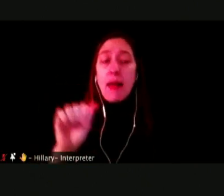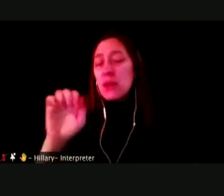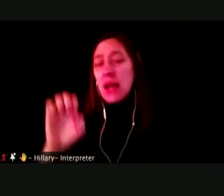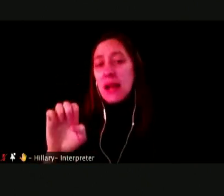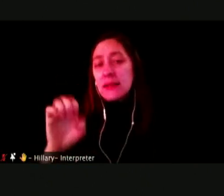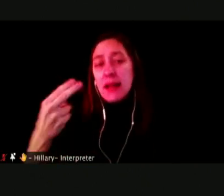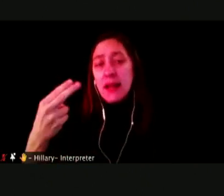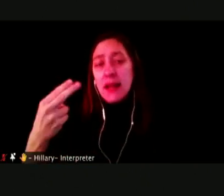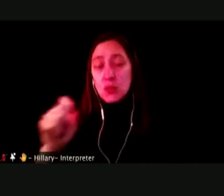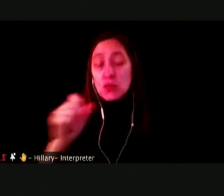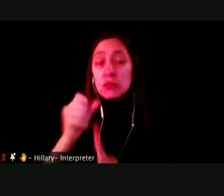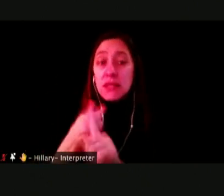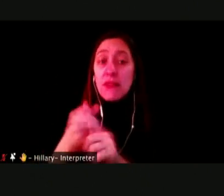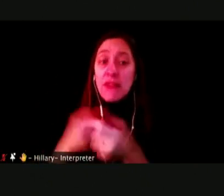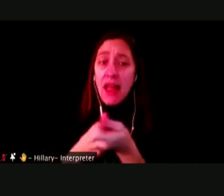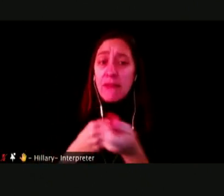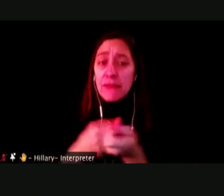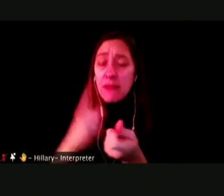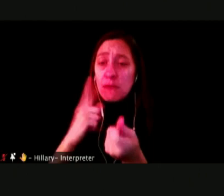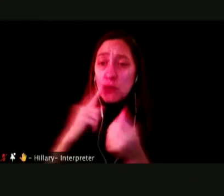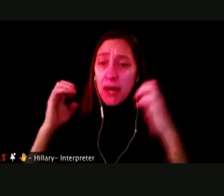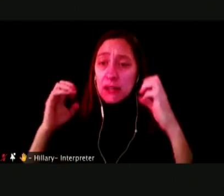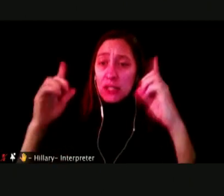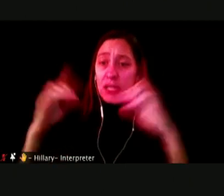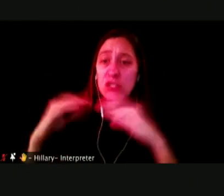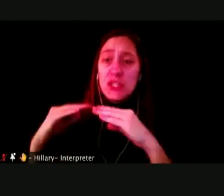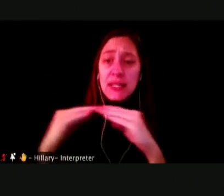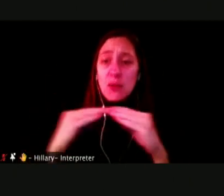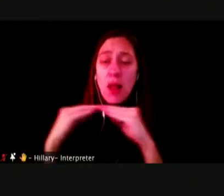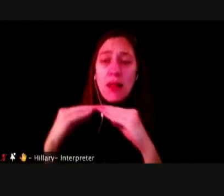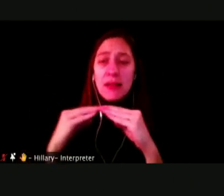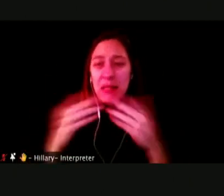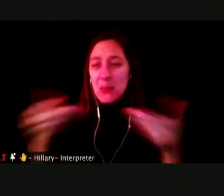SHE IS AN ADVOCATE FOR EDUCATIONAL QUALITY. WELCOME!